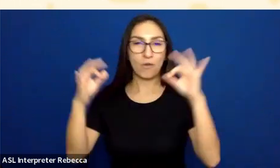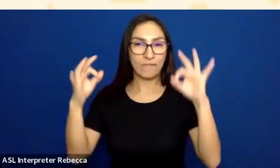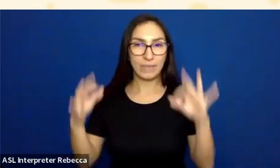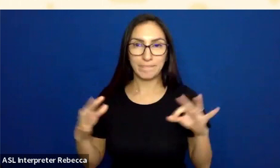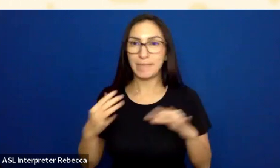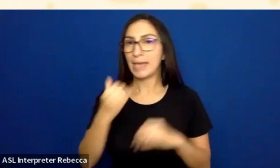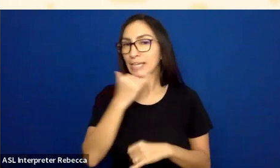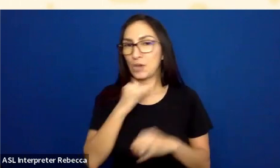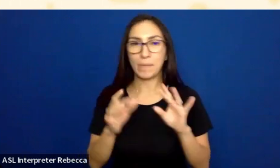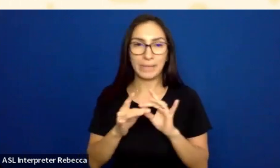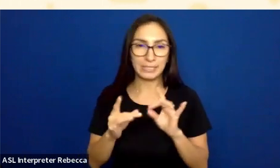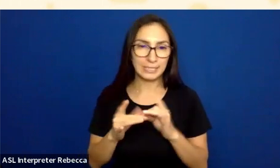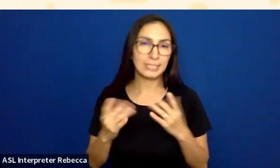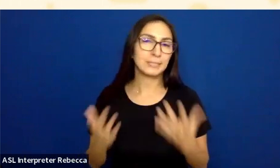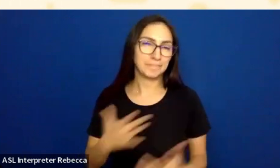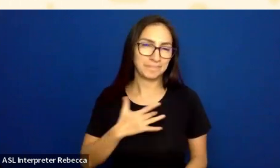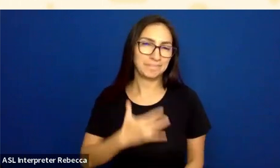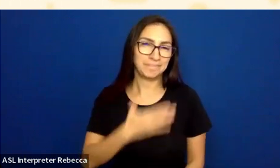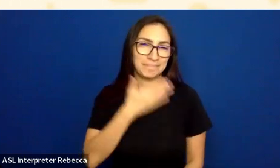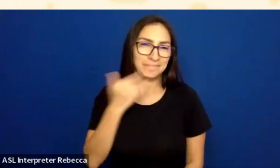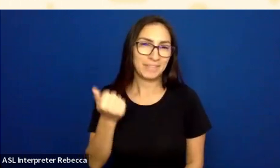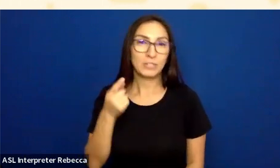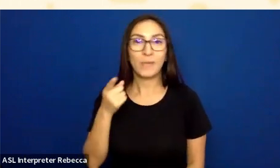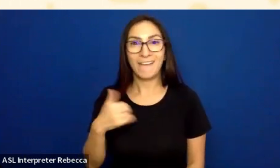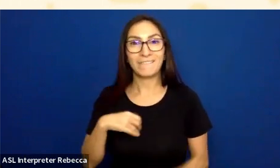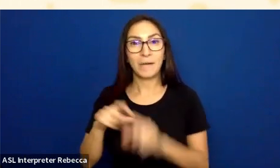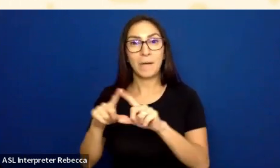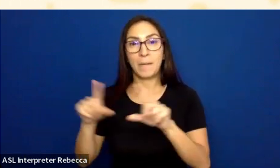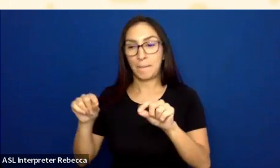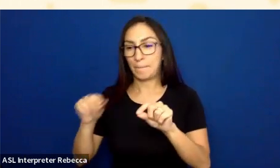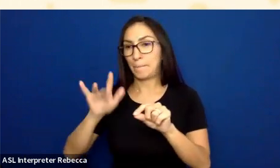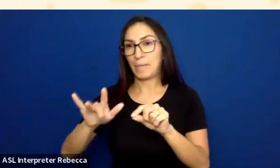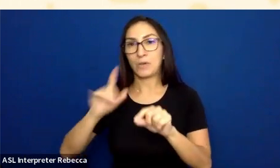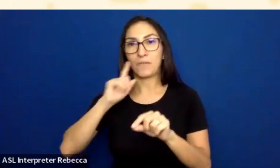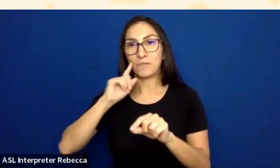So we got this button. The submit button is no longer disabled.